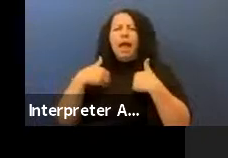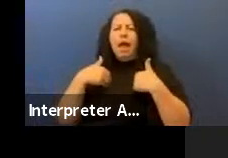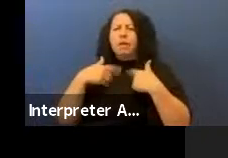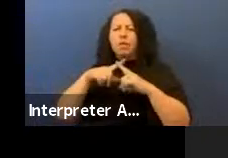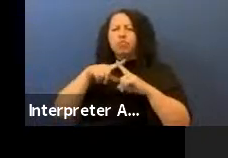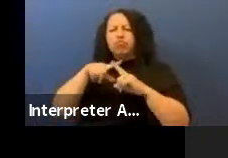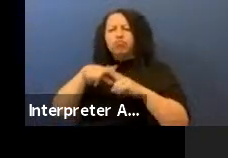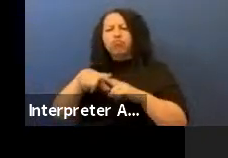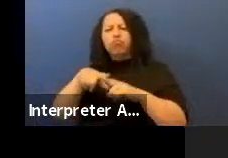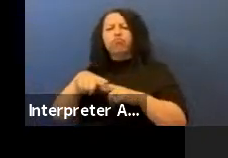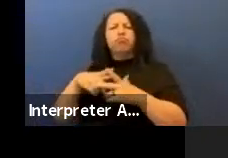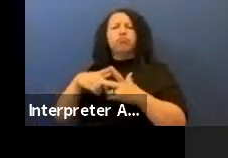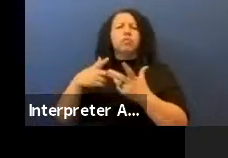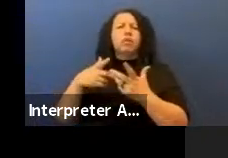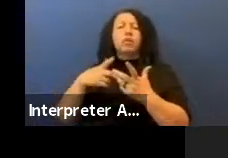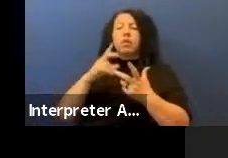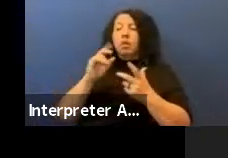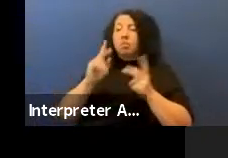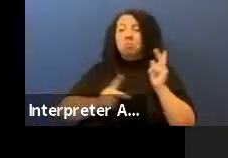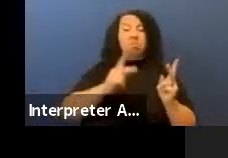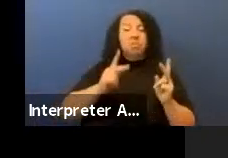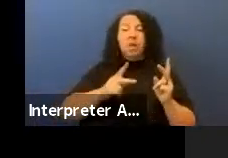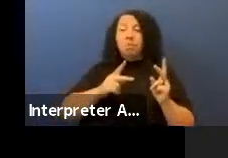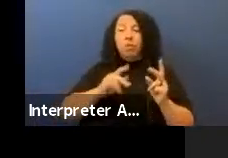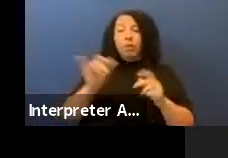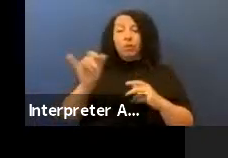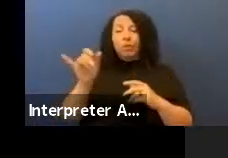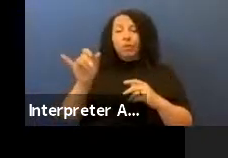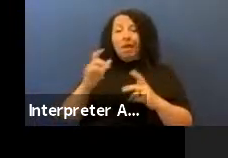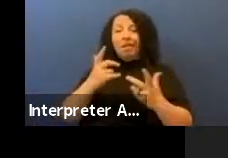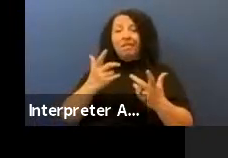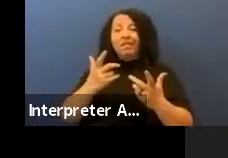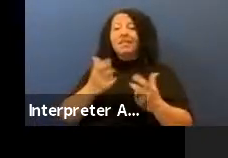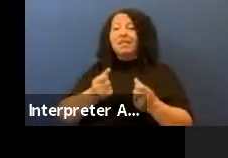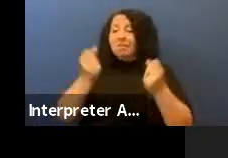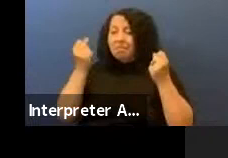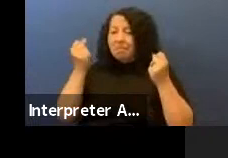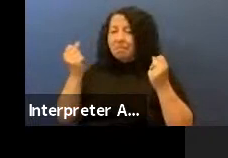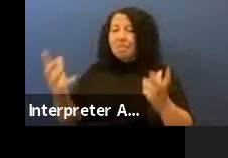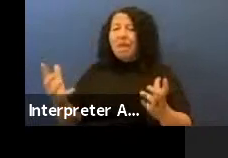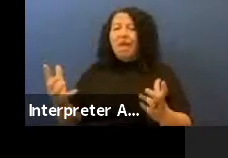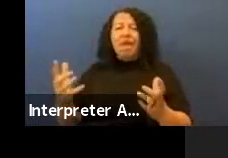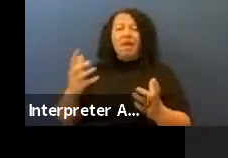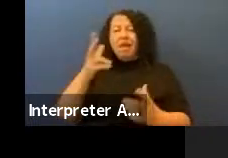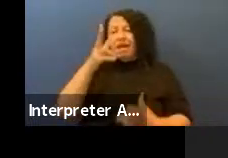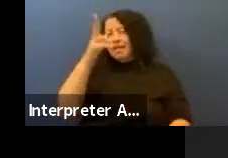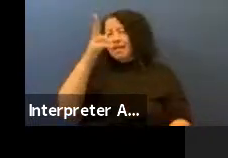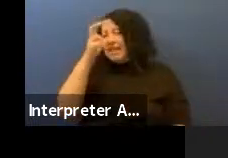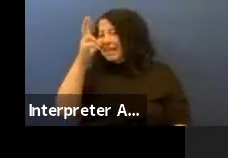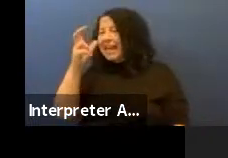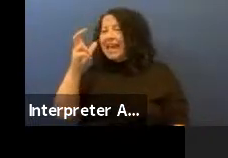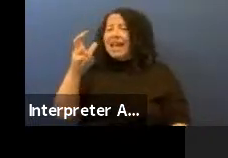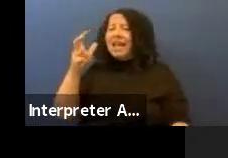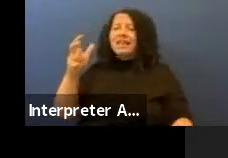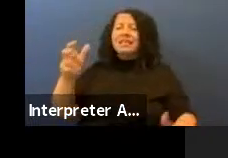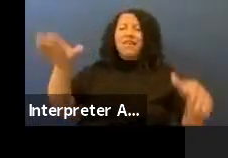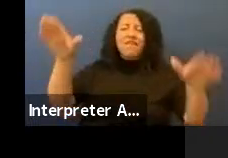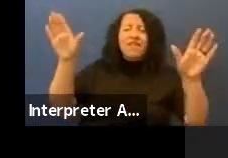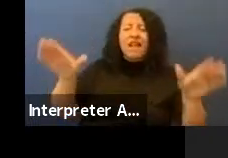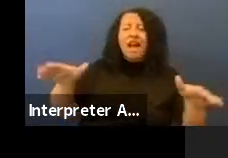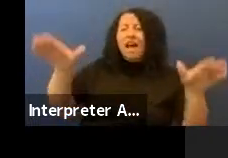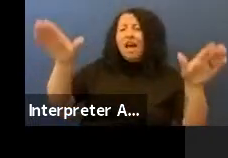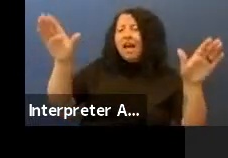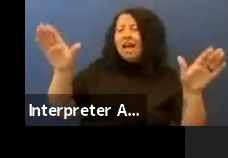and our people stop there. Lots of insects, lots of flying creatures.